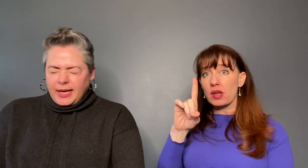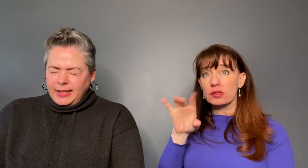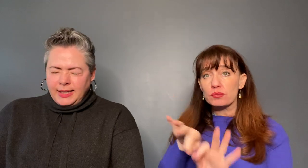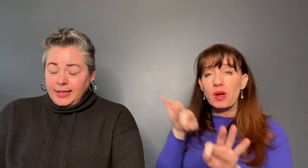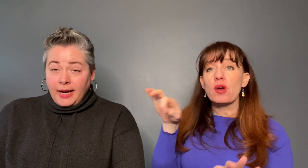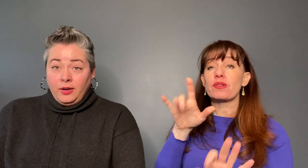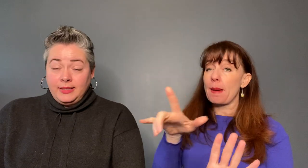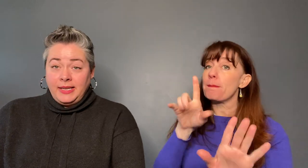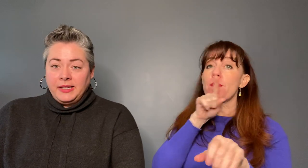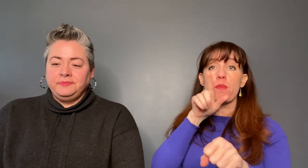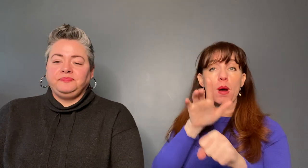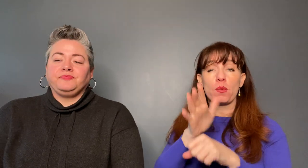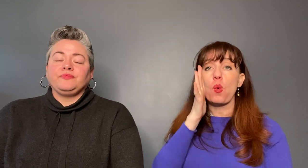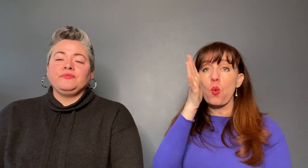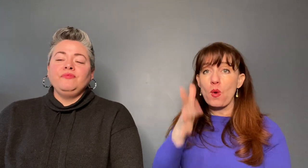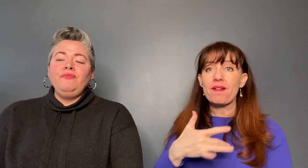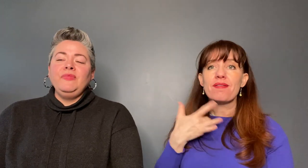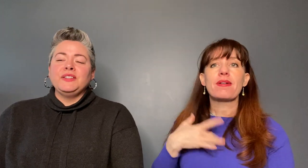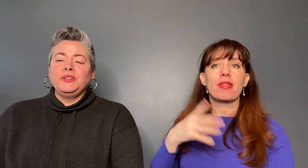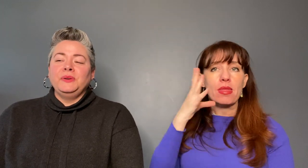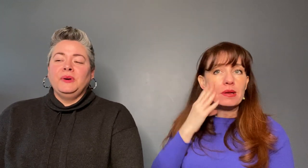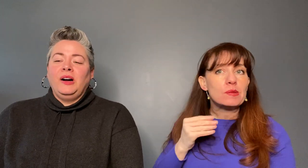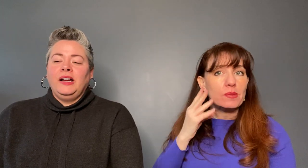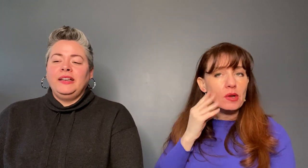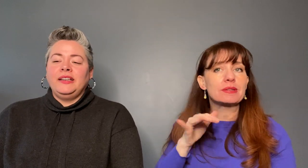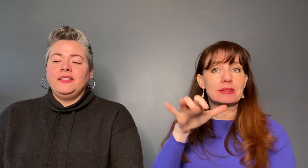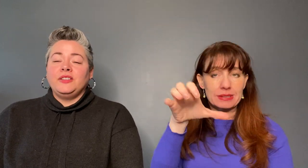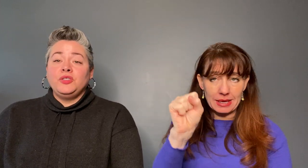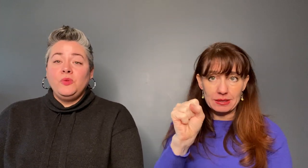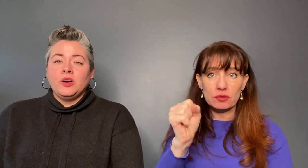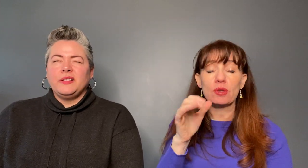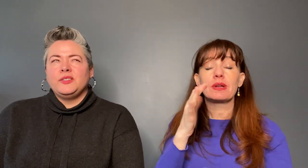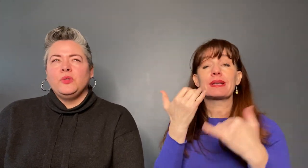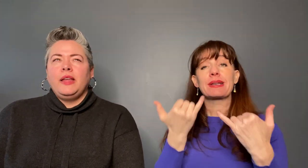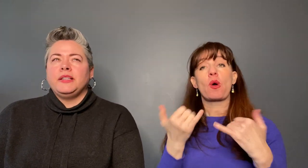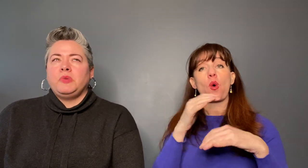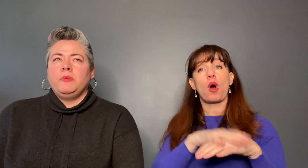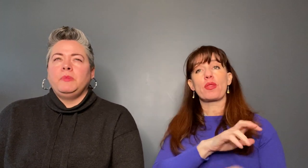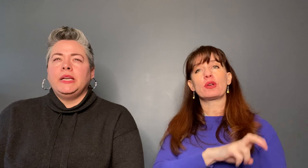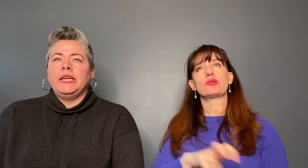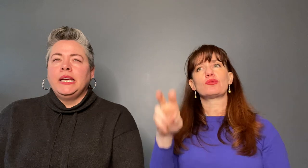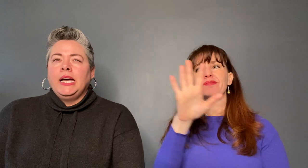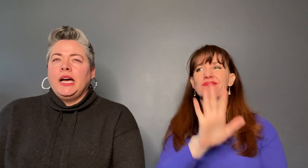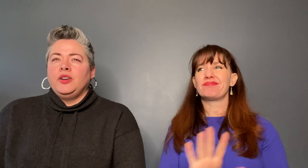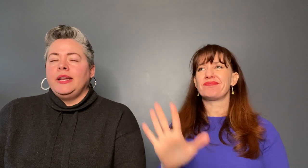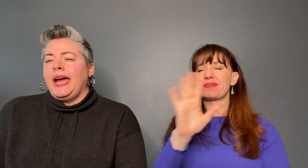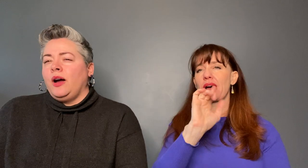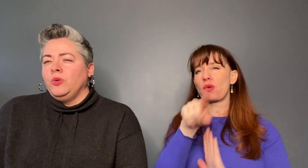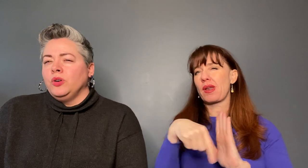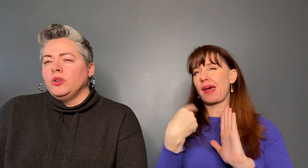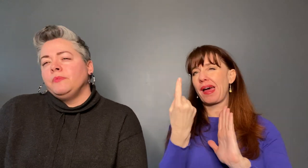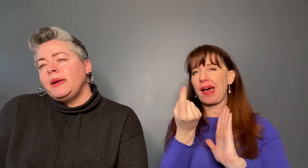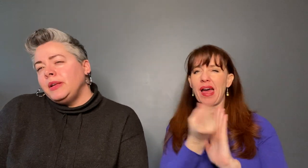guarantee it. The tour lasts probably a good hour or maybe a